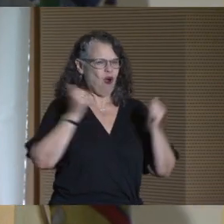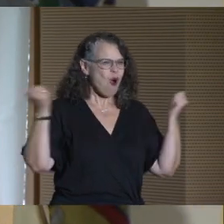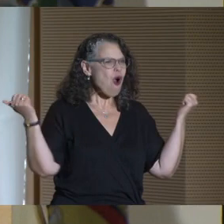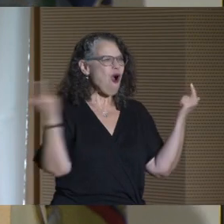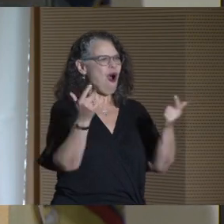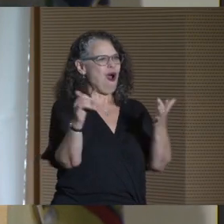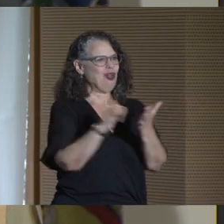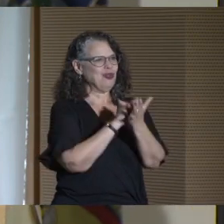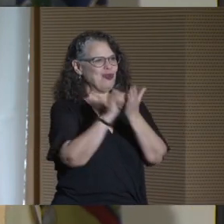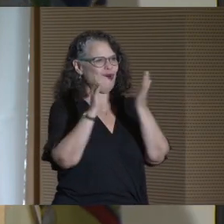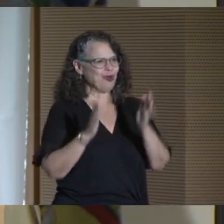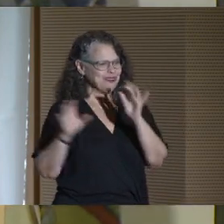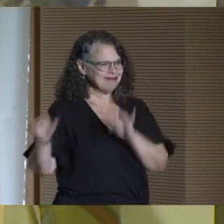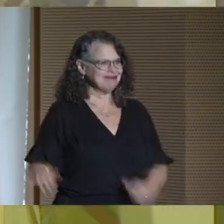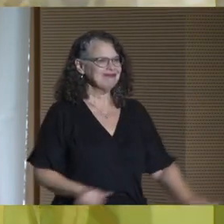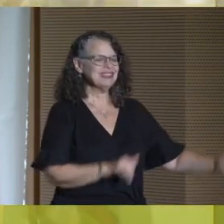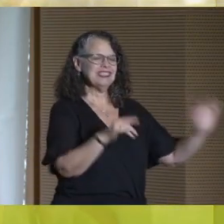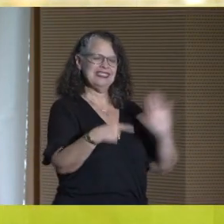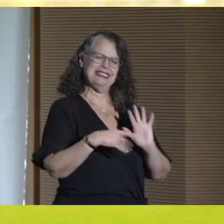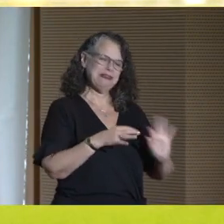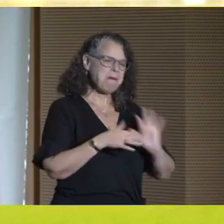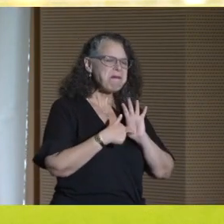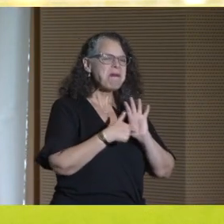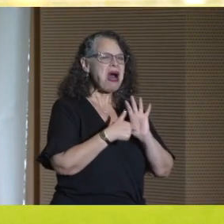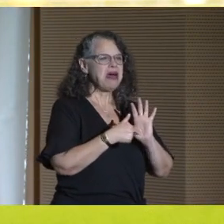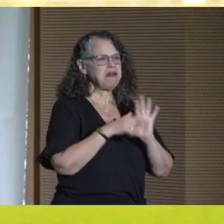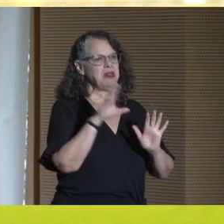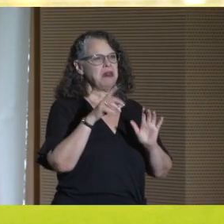She is a model CUNY student.